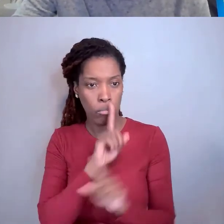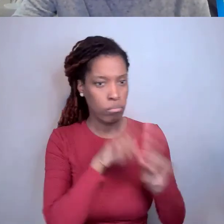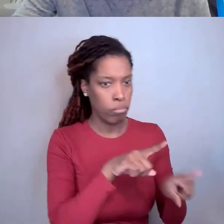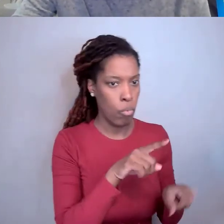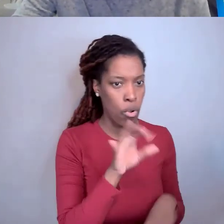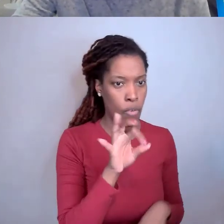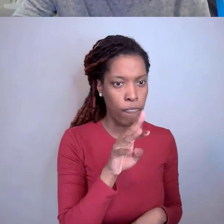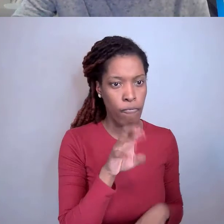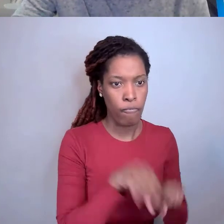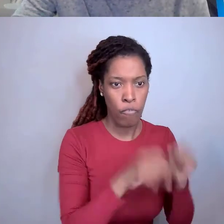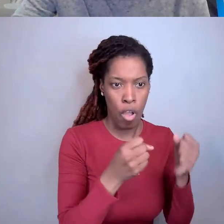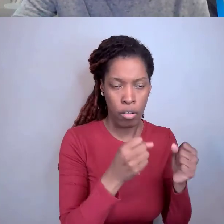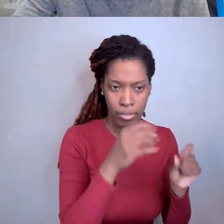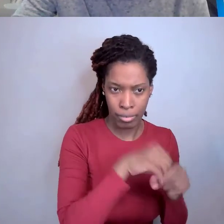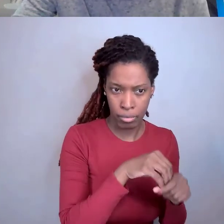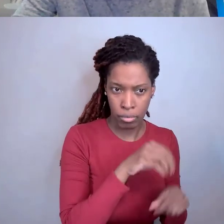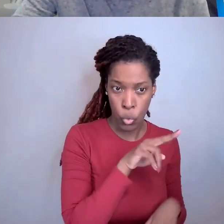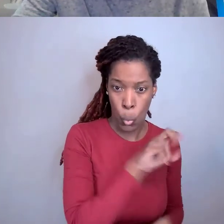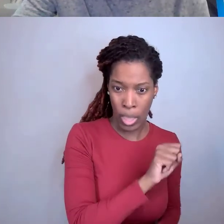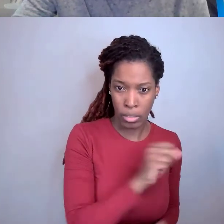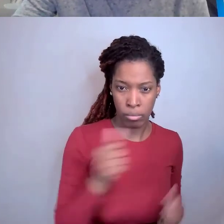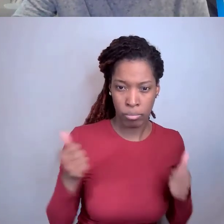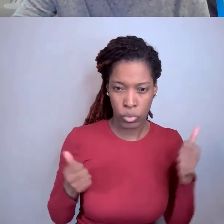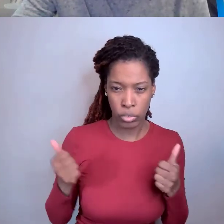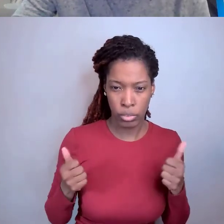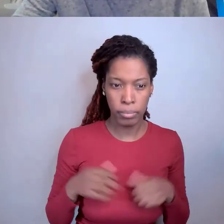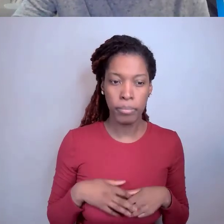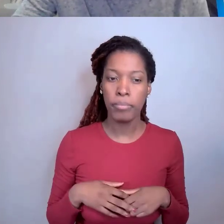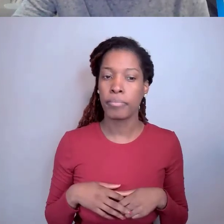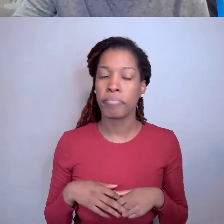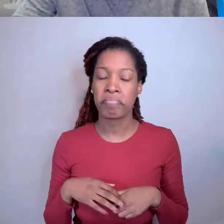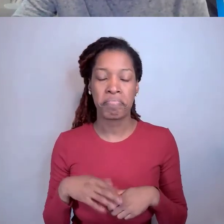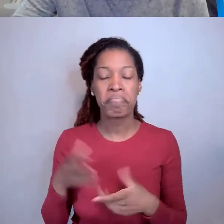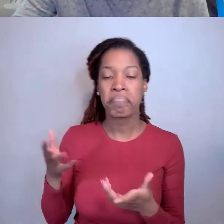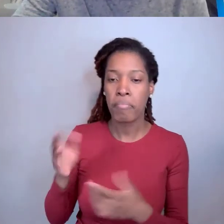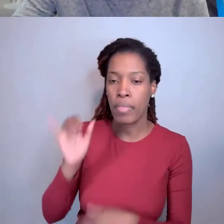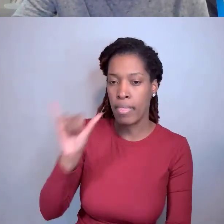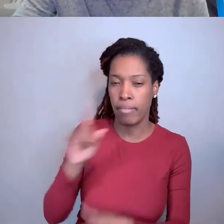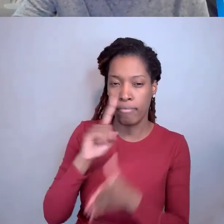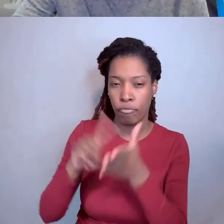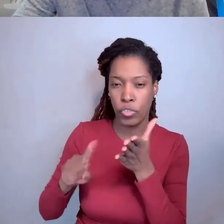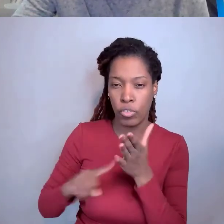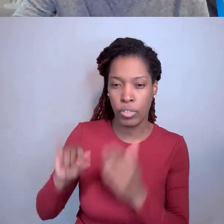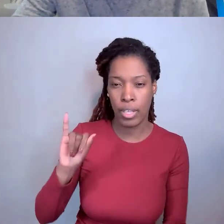Mary Fran Deutsch: That's more a research integrity issue and we would encourage you to just follow the standard